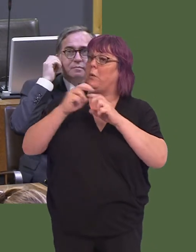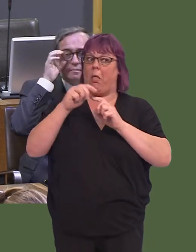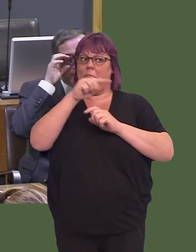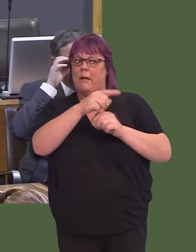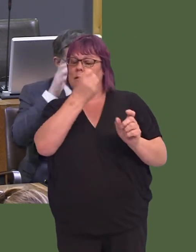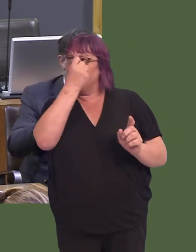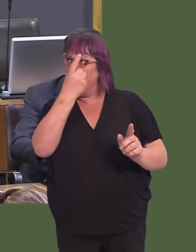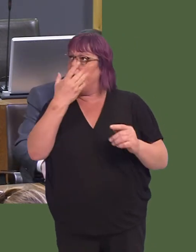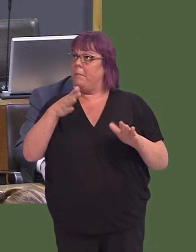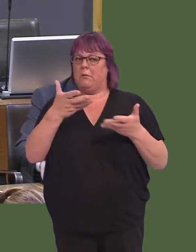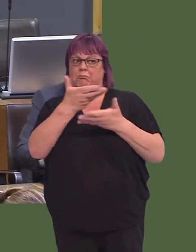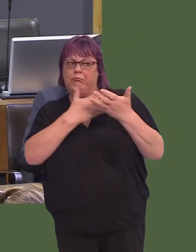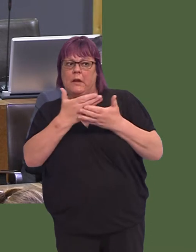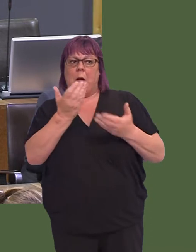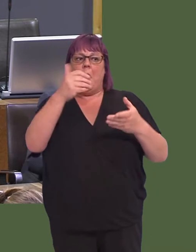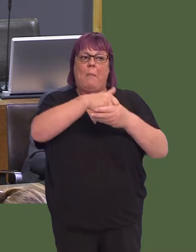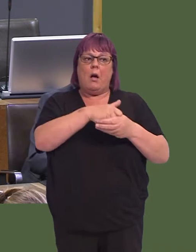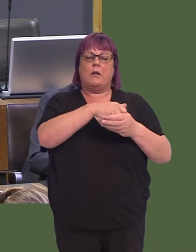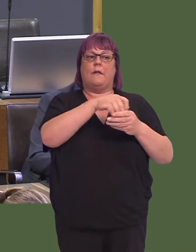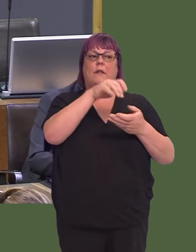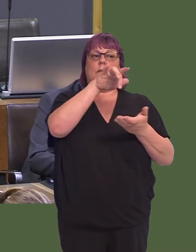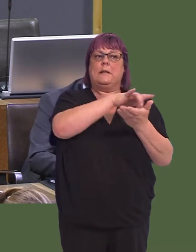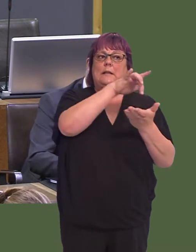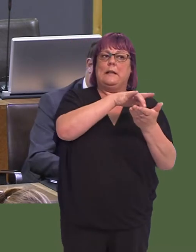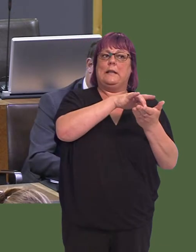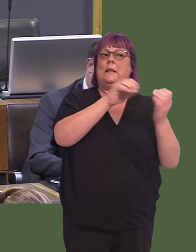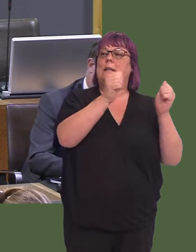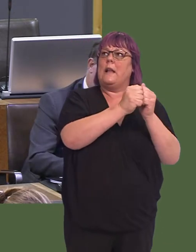And can you tell us whether it's been discussed in the context of the city deal or more generally as